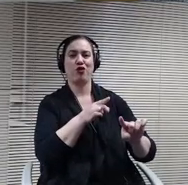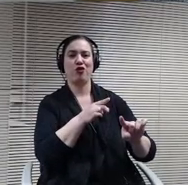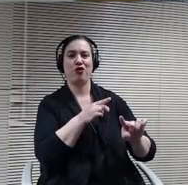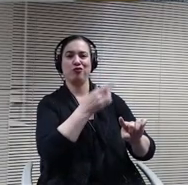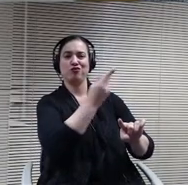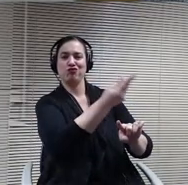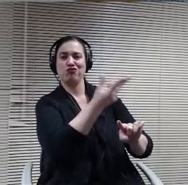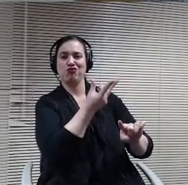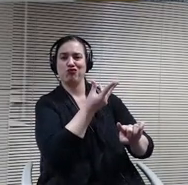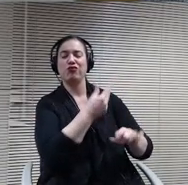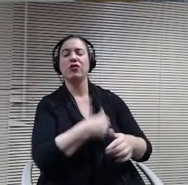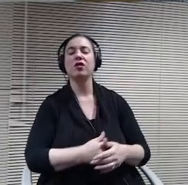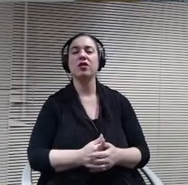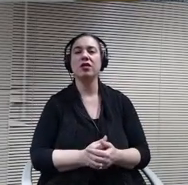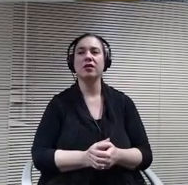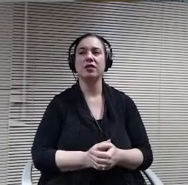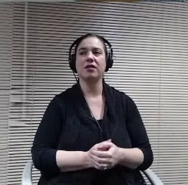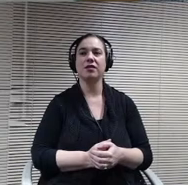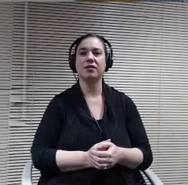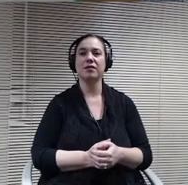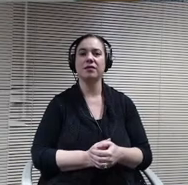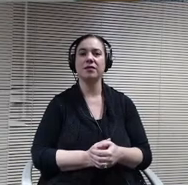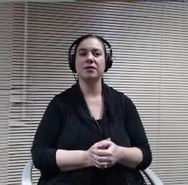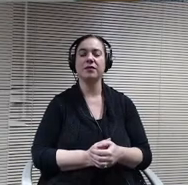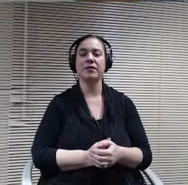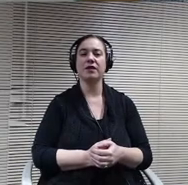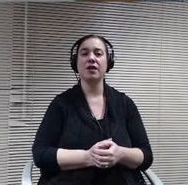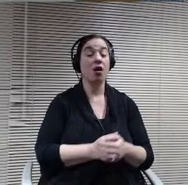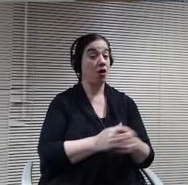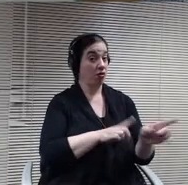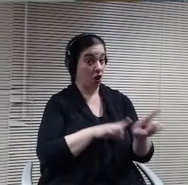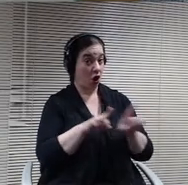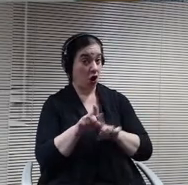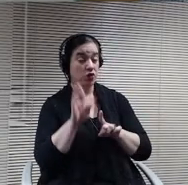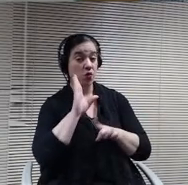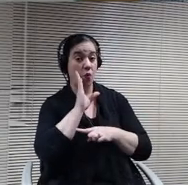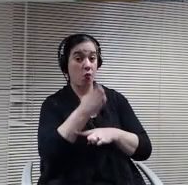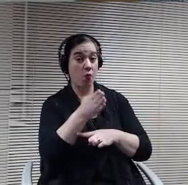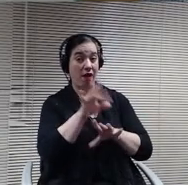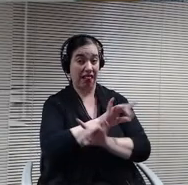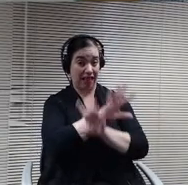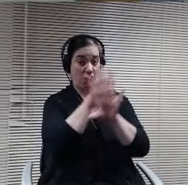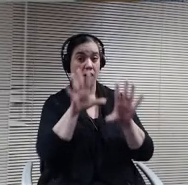They are also going to clarify for us whether or not we can